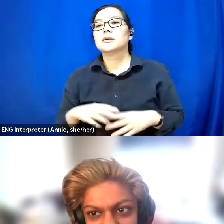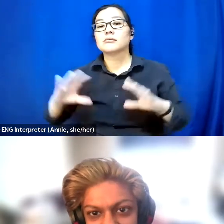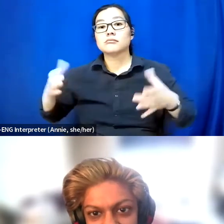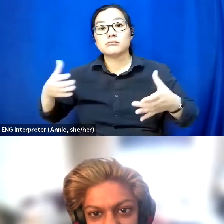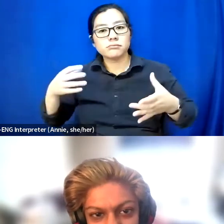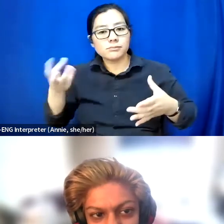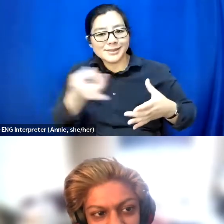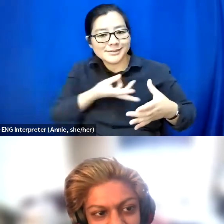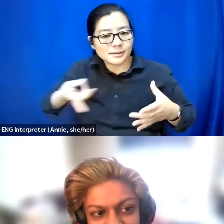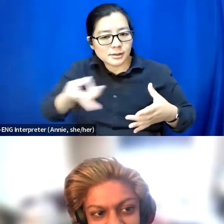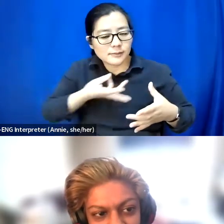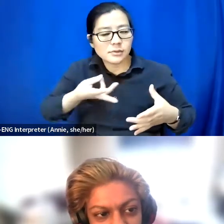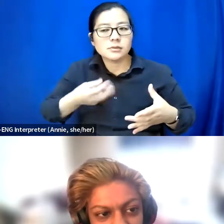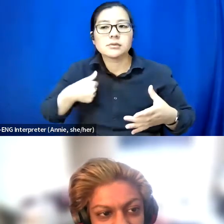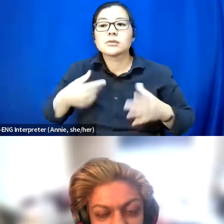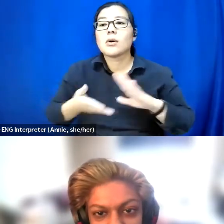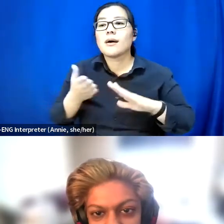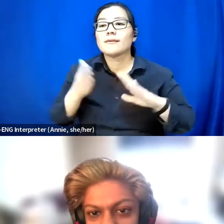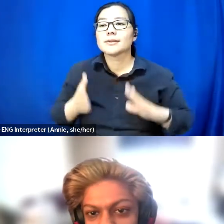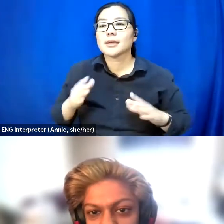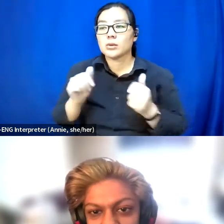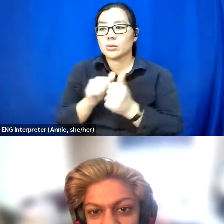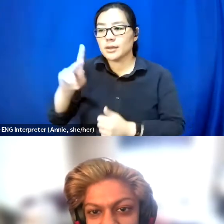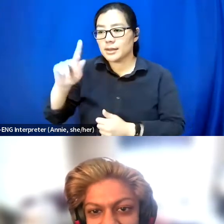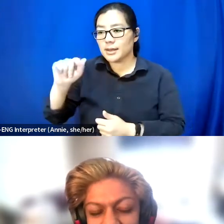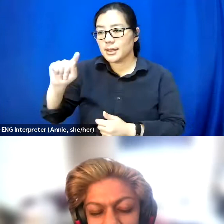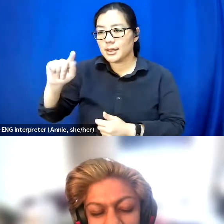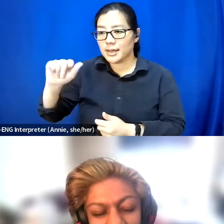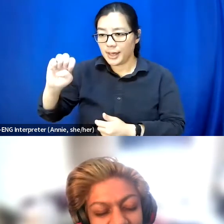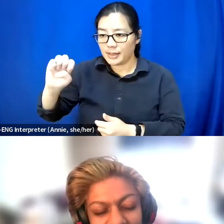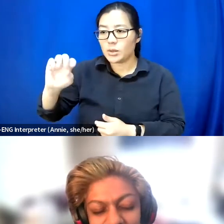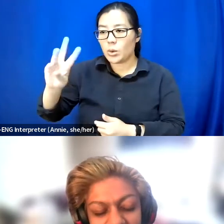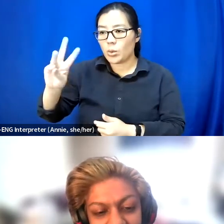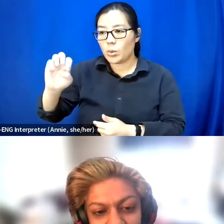So I facilitate with [all names assumed spelling] Kate Welsh, Kitty Roday,